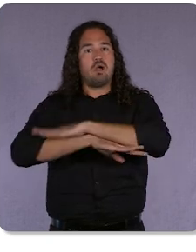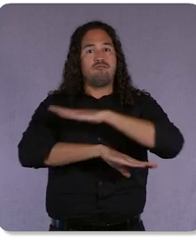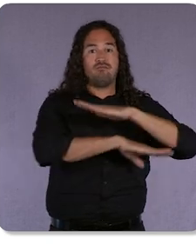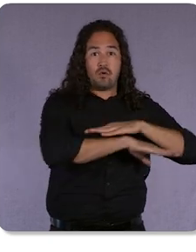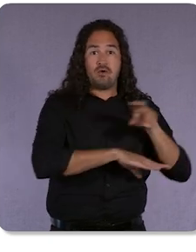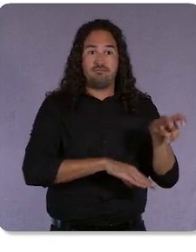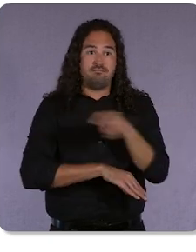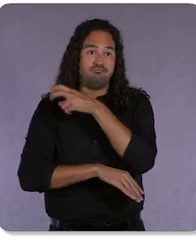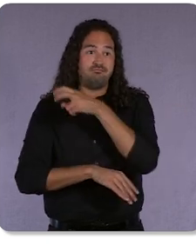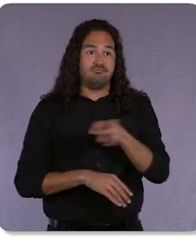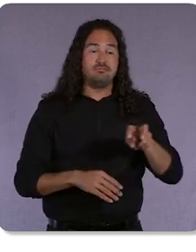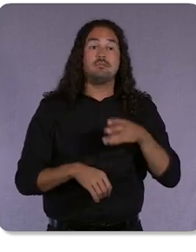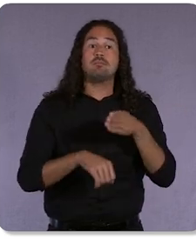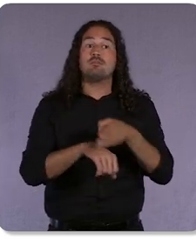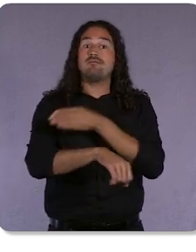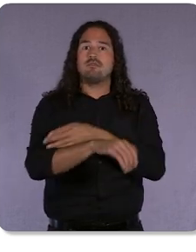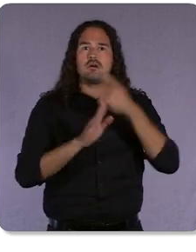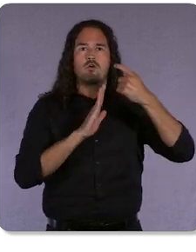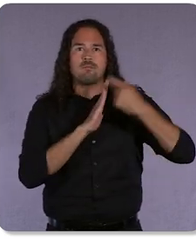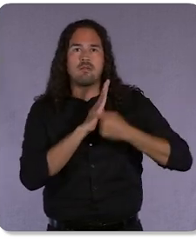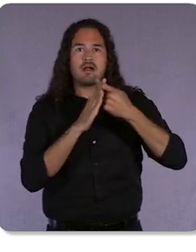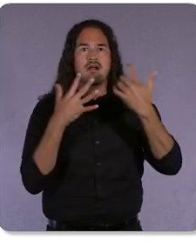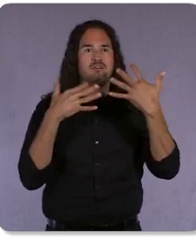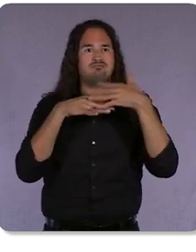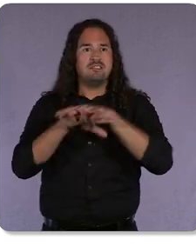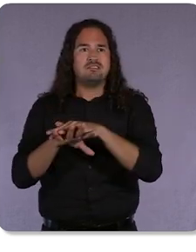your reporting will have the most complete and accurate measurement available.